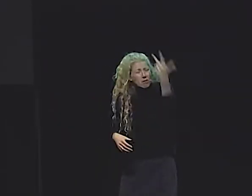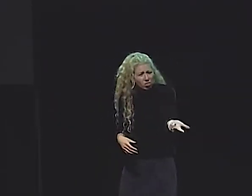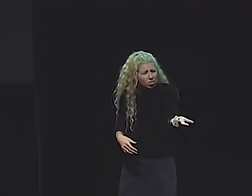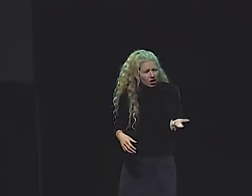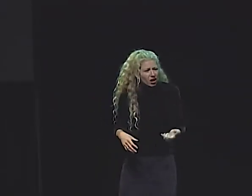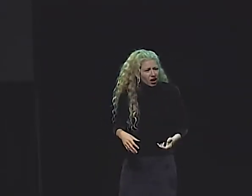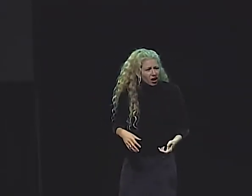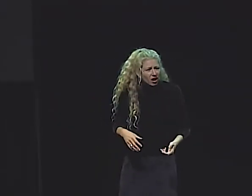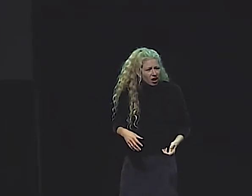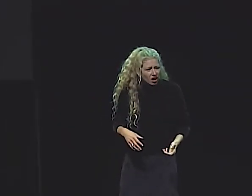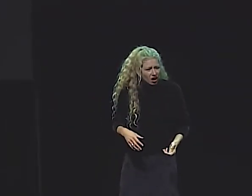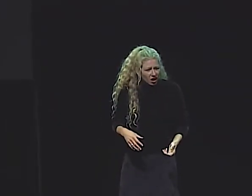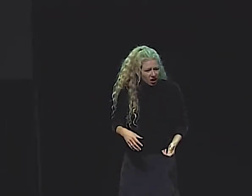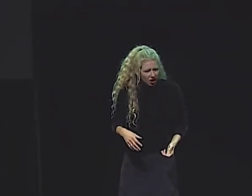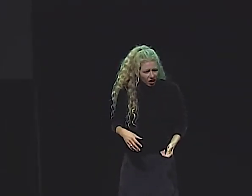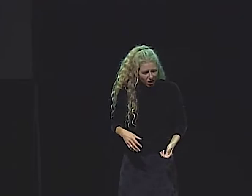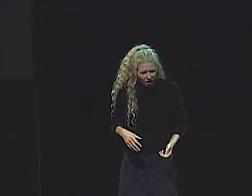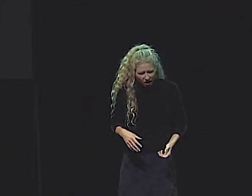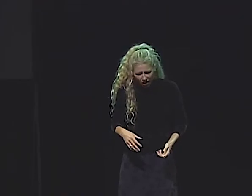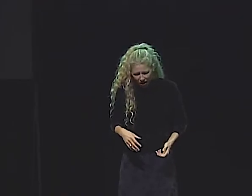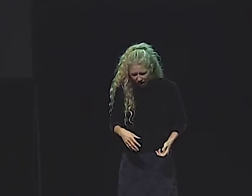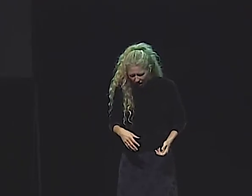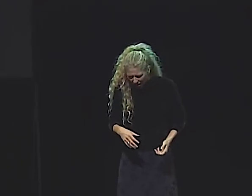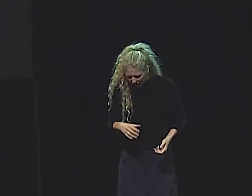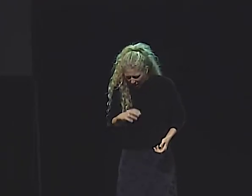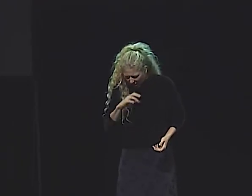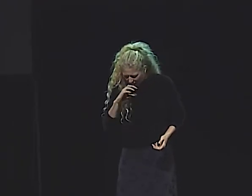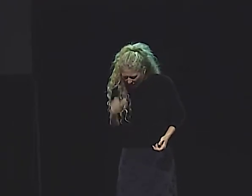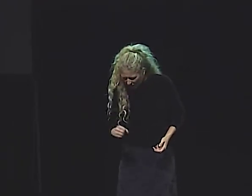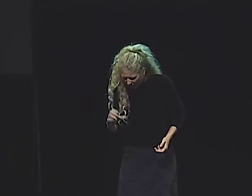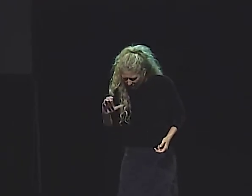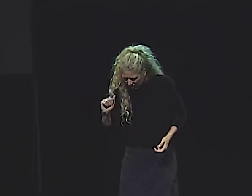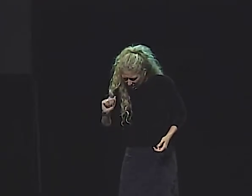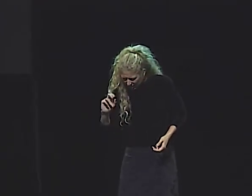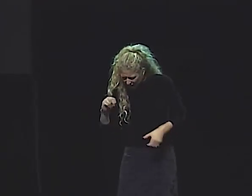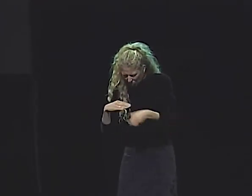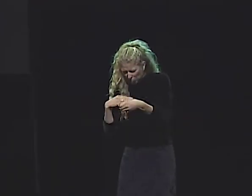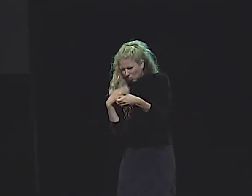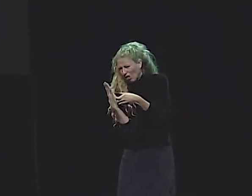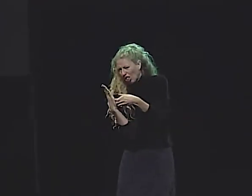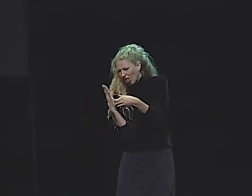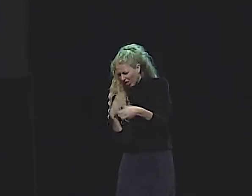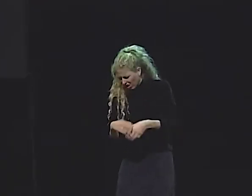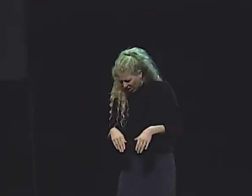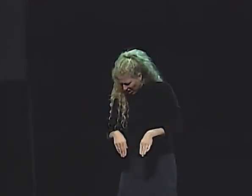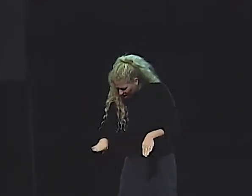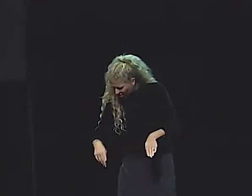THAT WAS ALSO DESTROYED AS IF IT HAD BEEN CARRIED SOMEPLACE BY WIND AND THEN SMASHED TO THE GROUND.